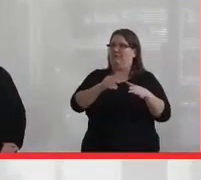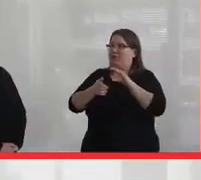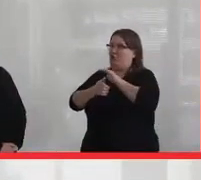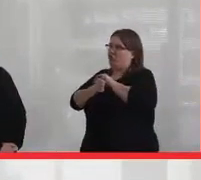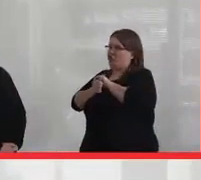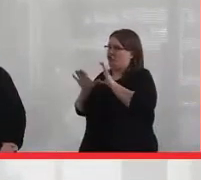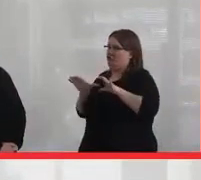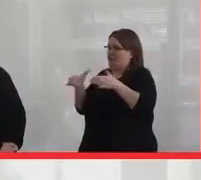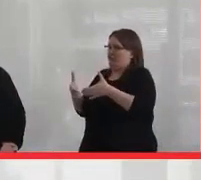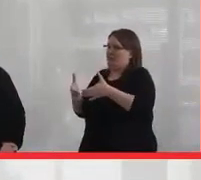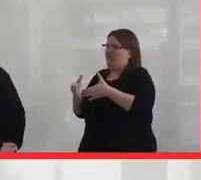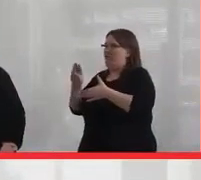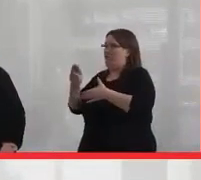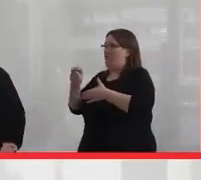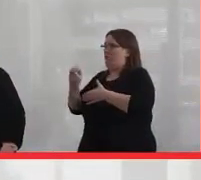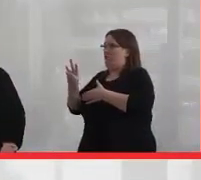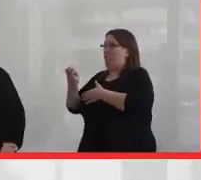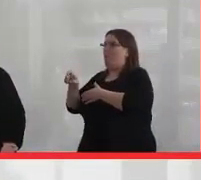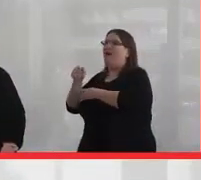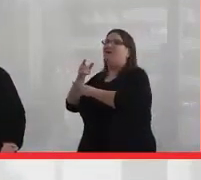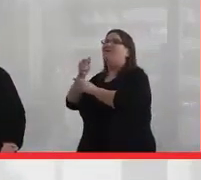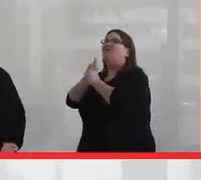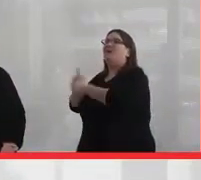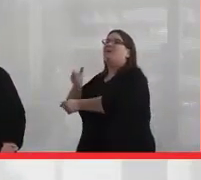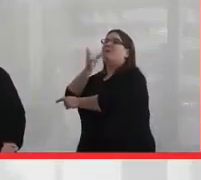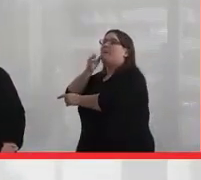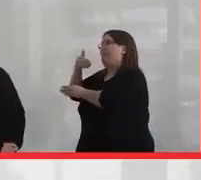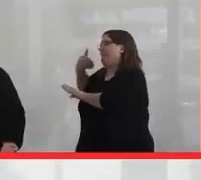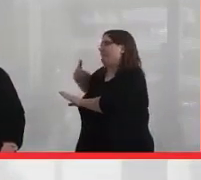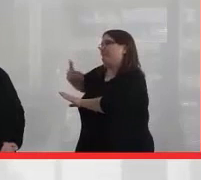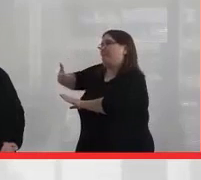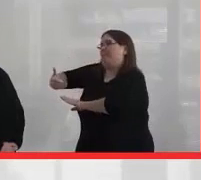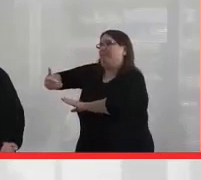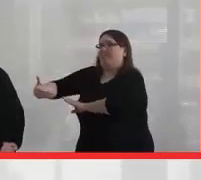In the Mohawk Nation, we're matrilineal so we follow our lineage through our mother.